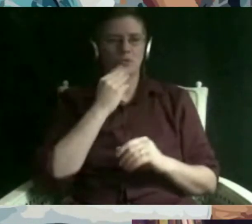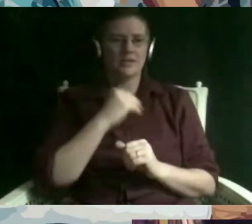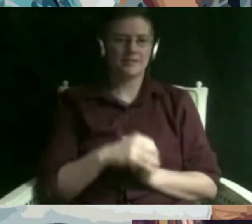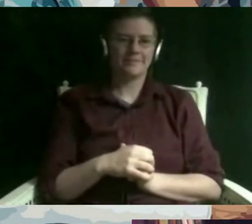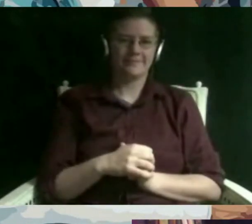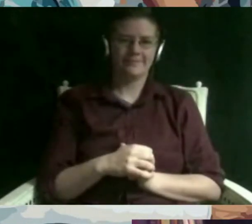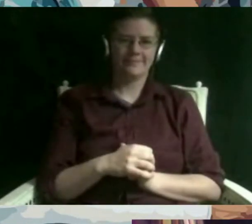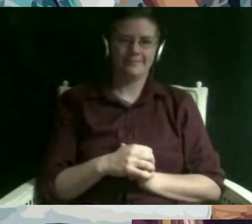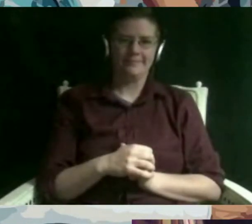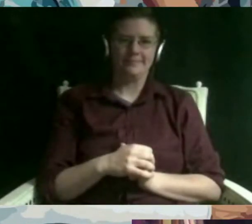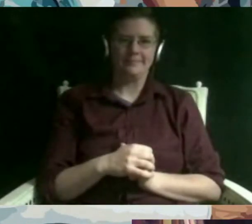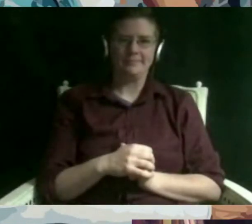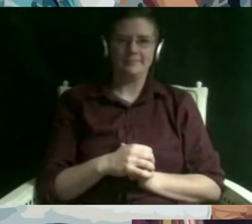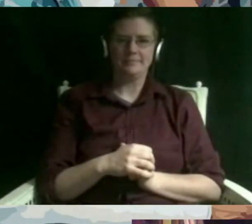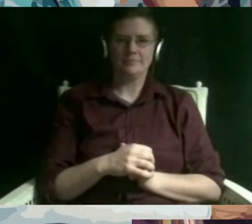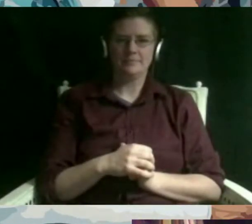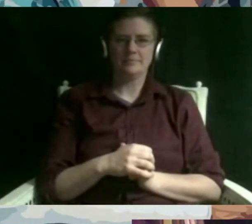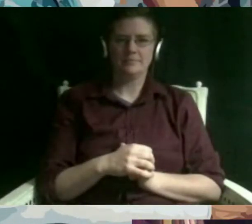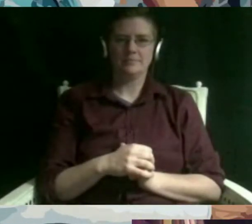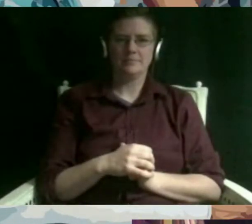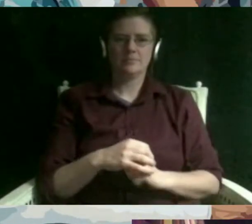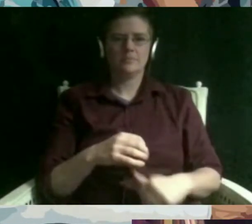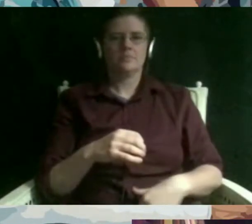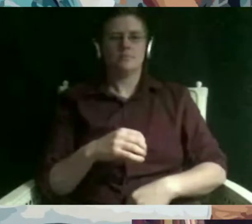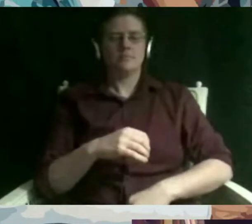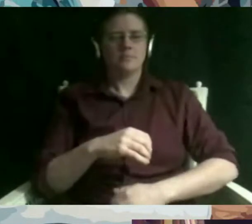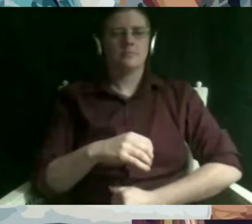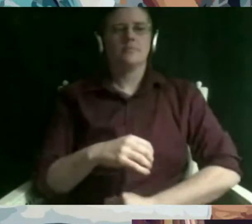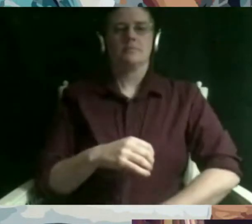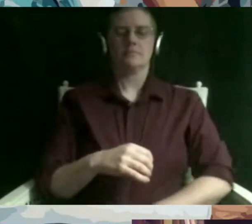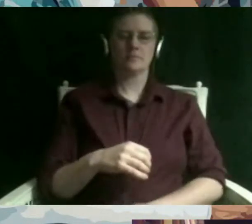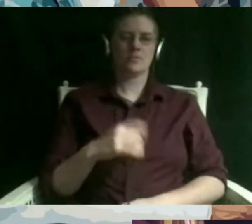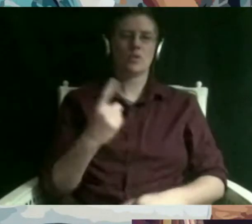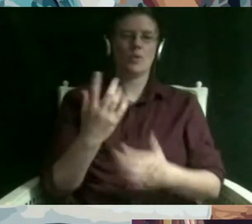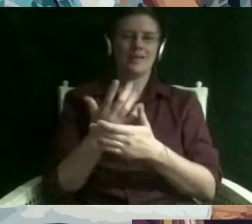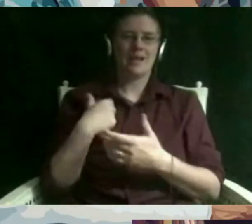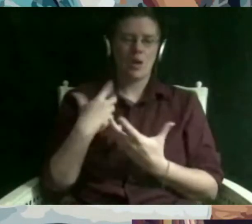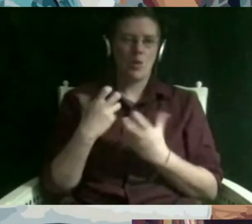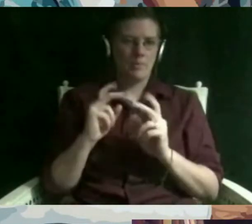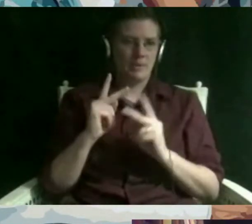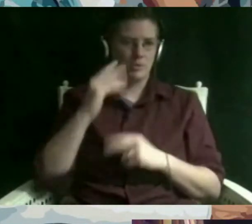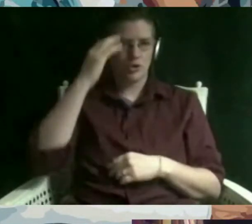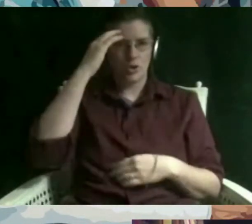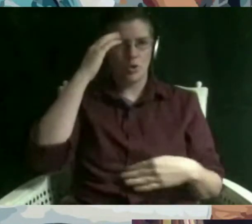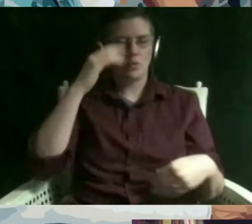one thing i would want people to know um and i touched on this earlier but i want people to know